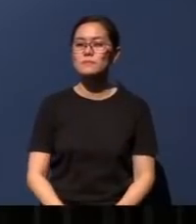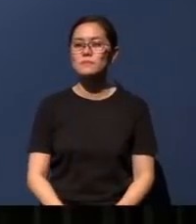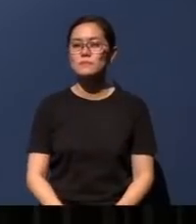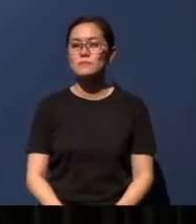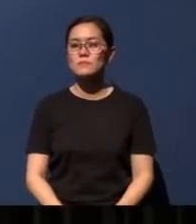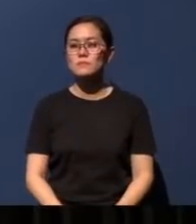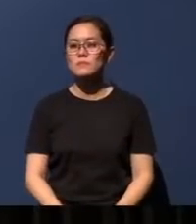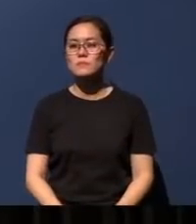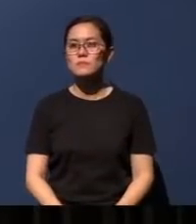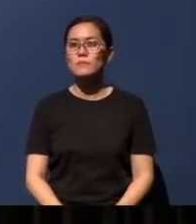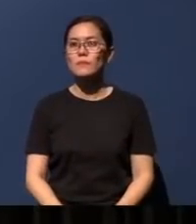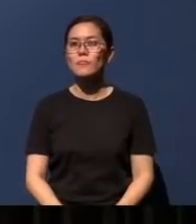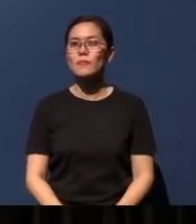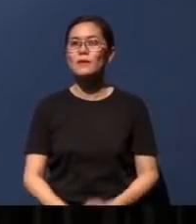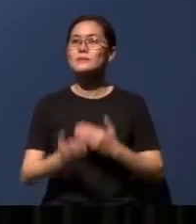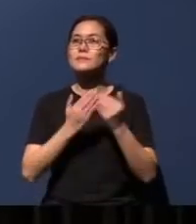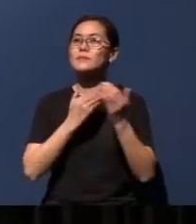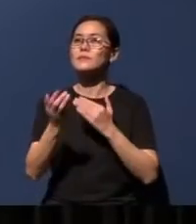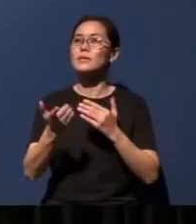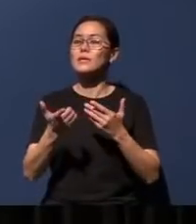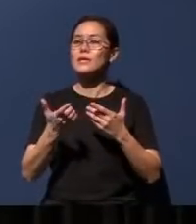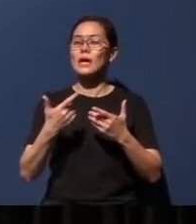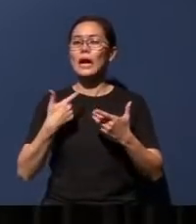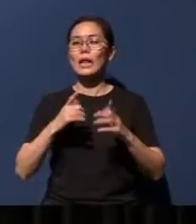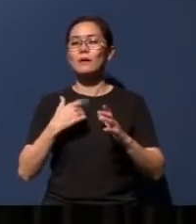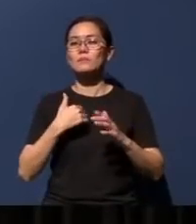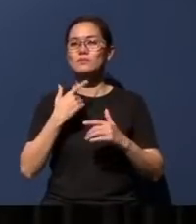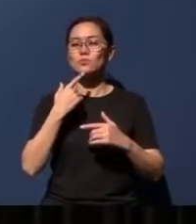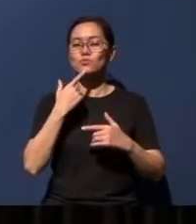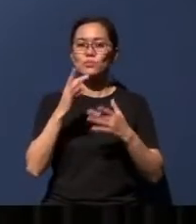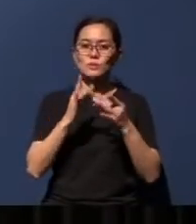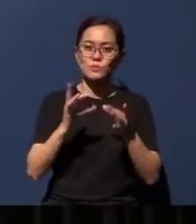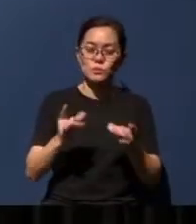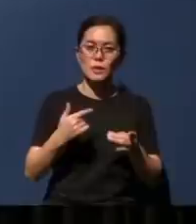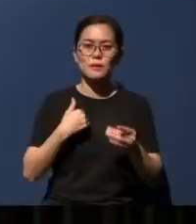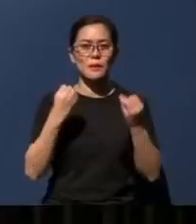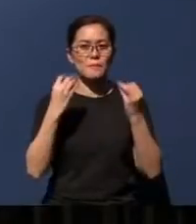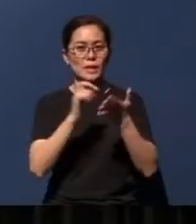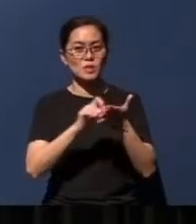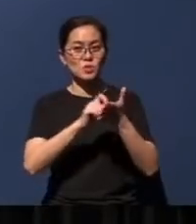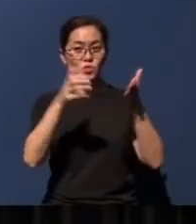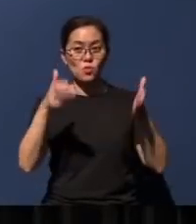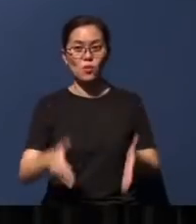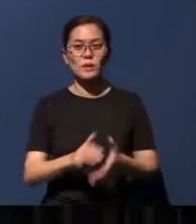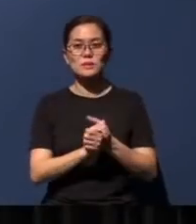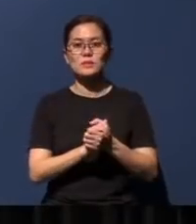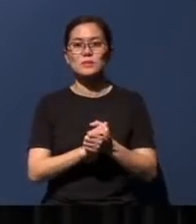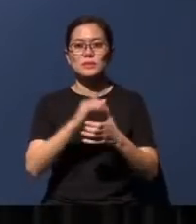I can't... nevermind, it's ok. Let me go through it. So, many writers in the Bible